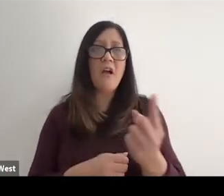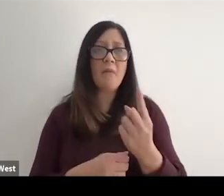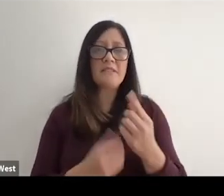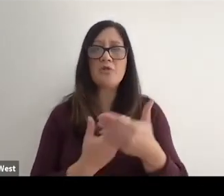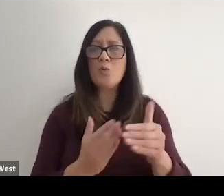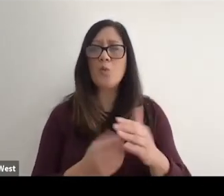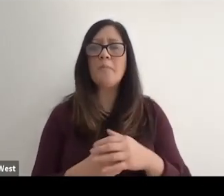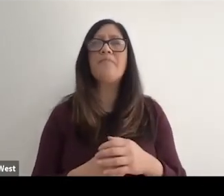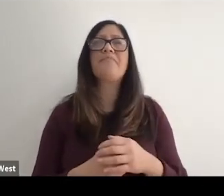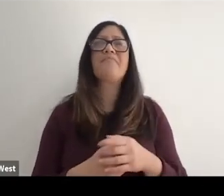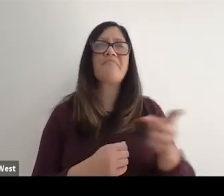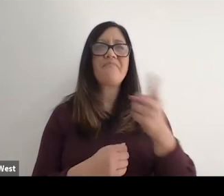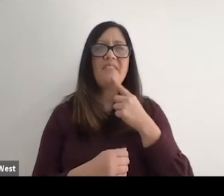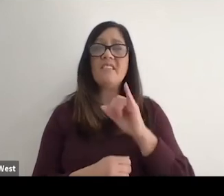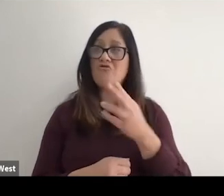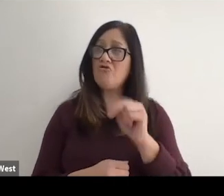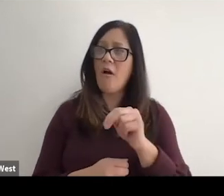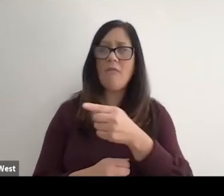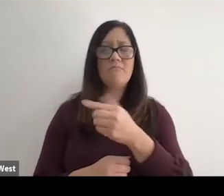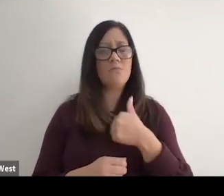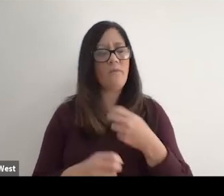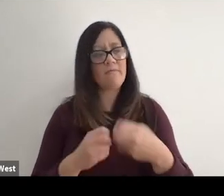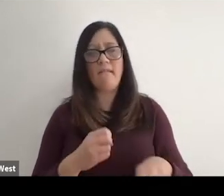He's my doctor that time and he says, John, you've got a tough decision to make.